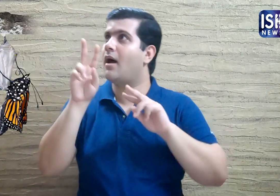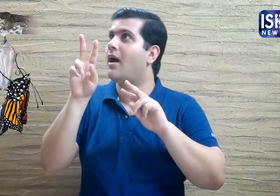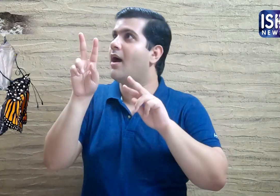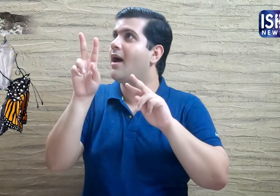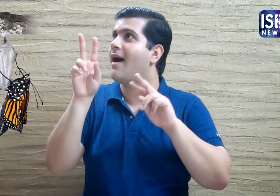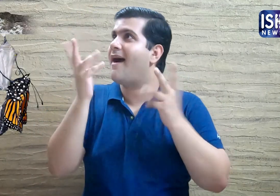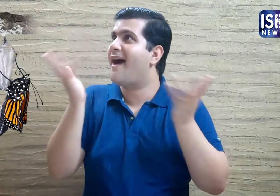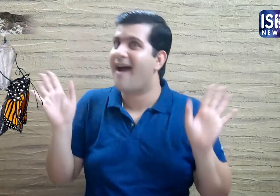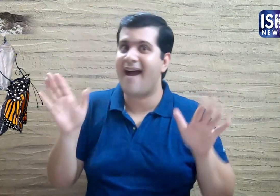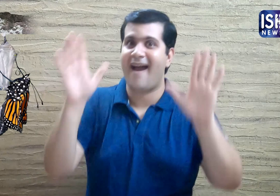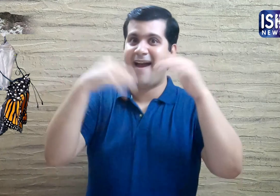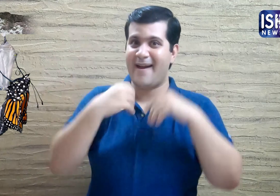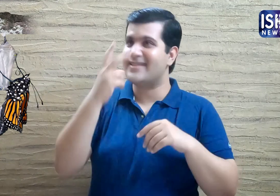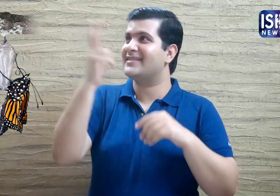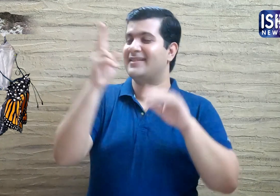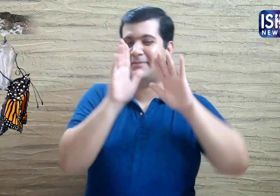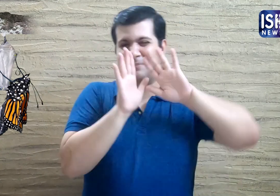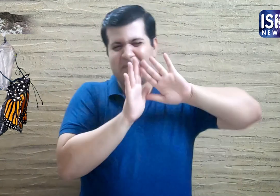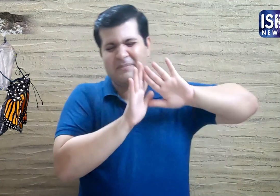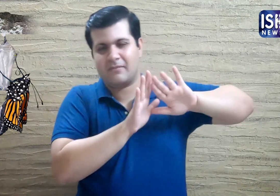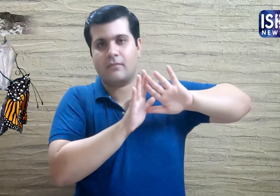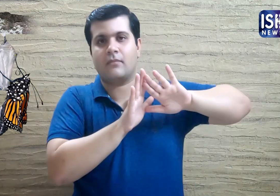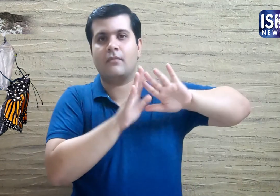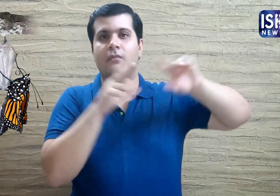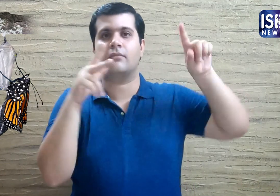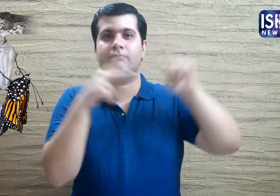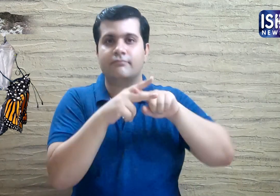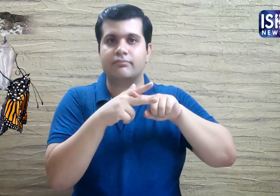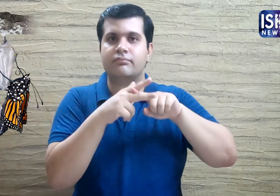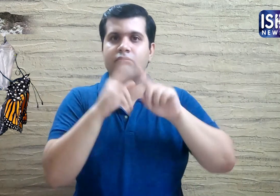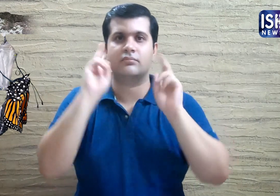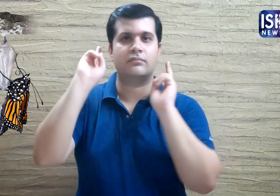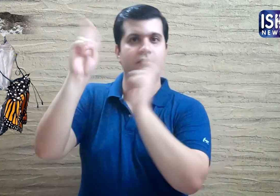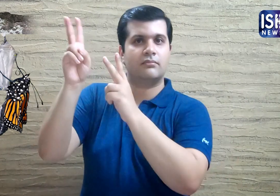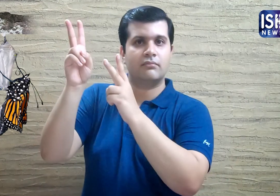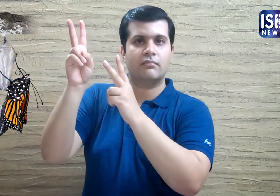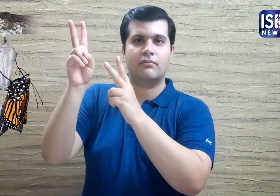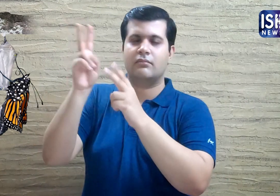The man was excited to see the butterfly, but the butterfly was stuck.